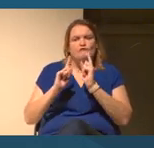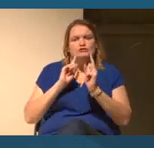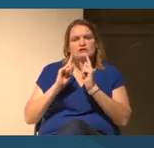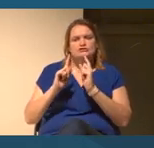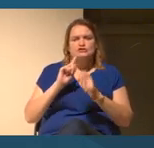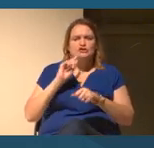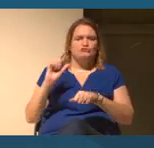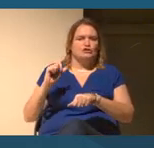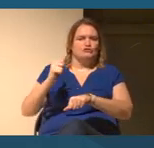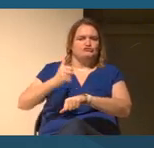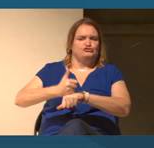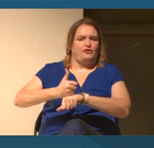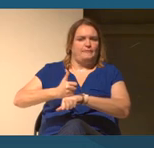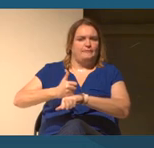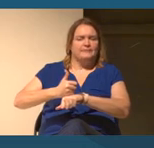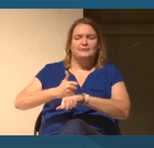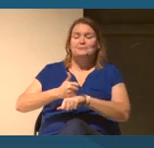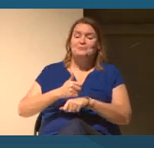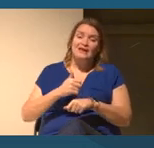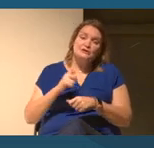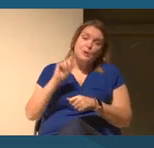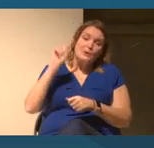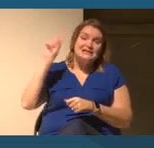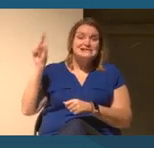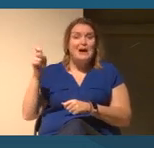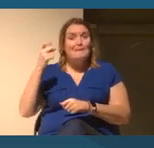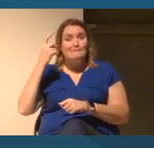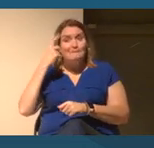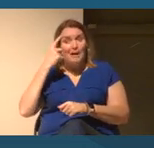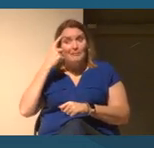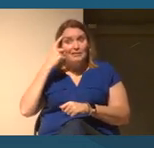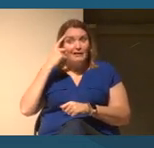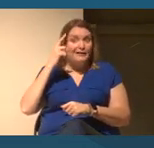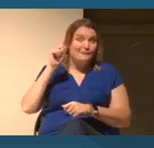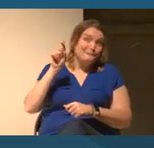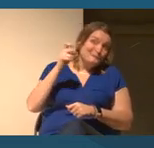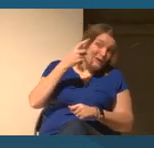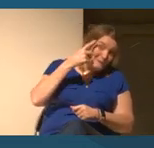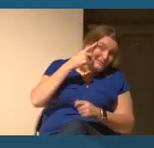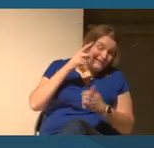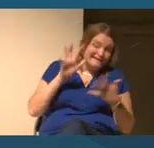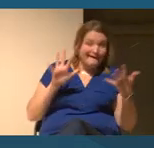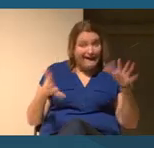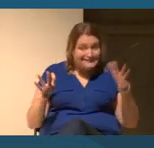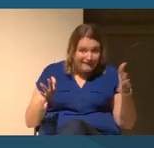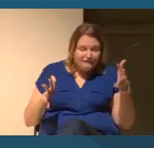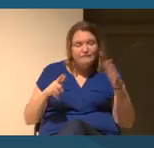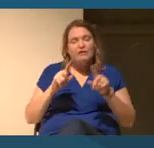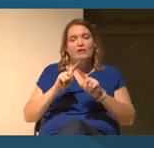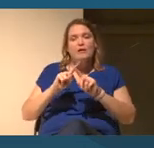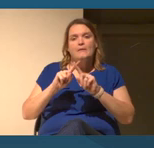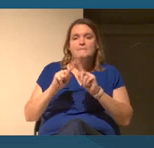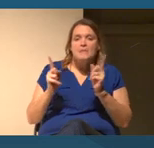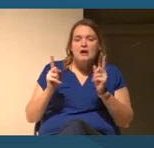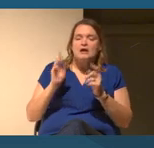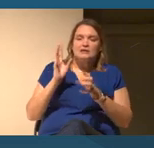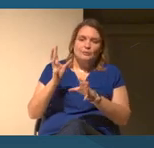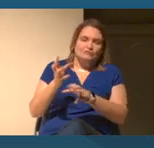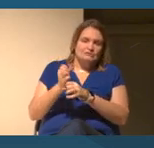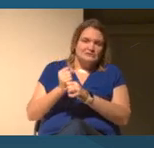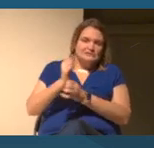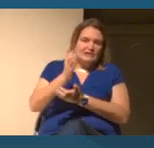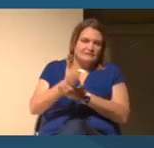So it's kind of, in a way it's a public public partnership but also receives federal, both